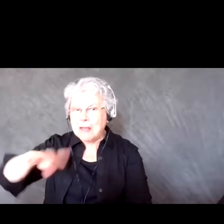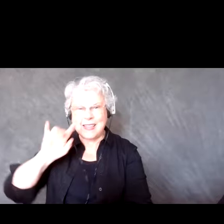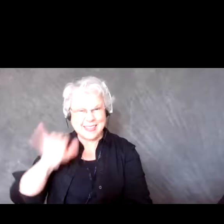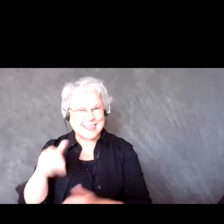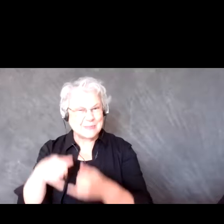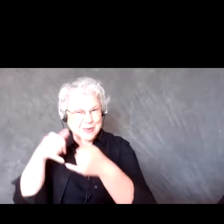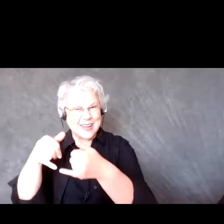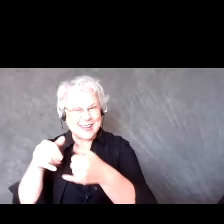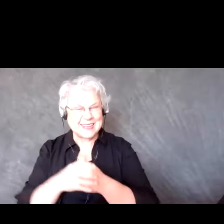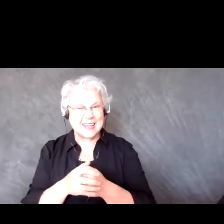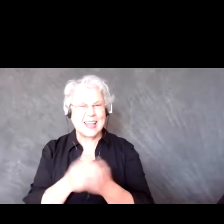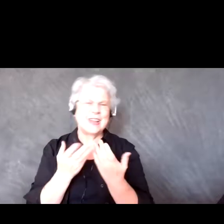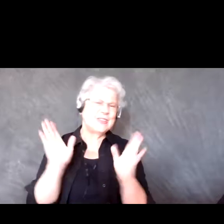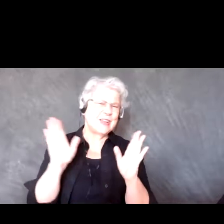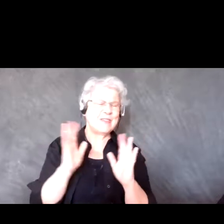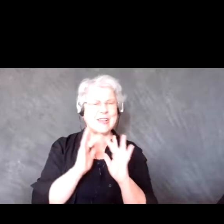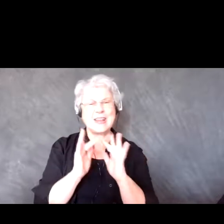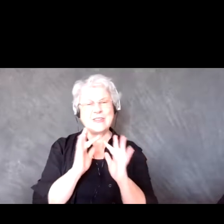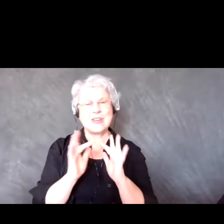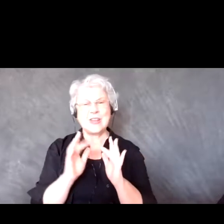since it's all online you can do virtual gift cards, virtual codes,